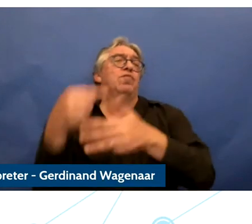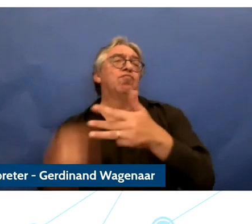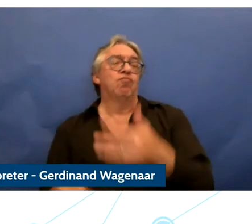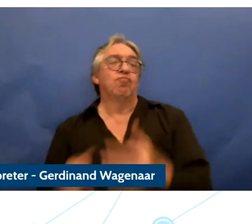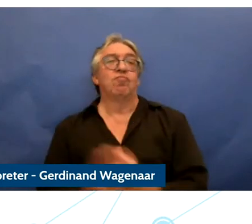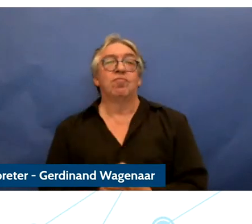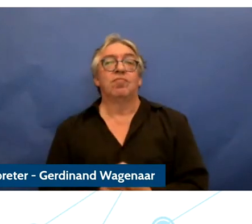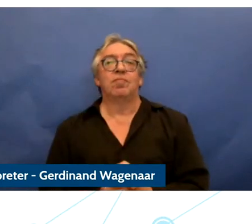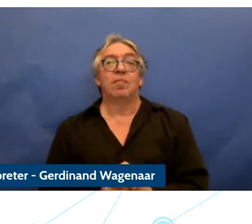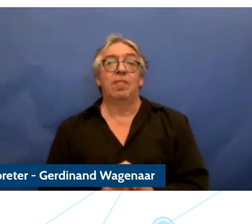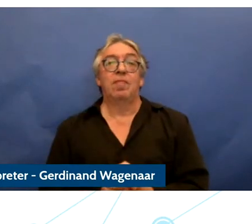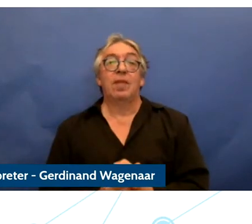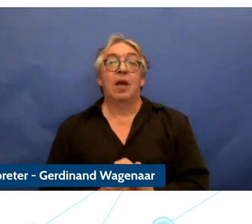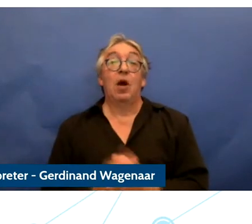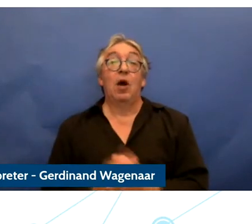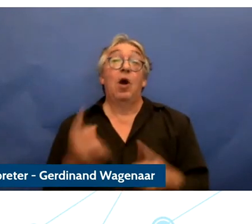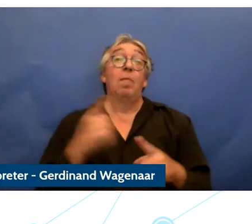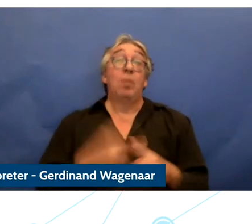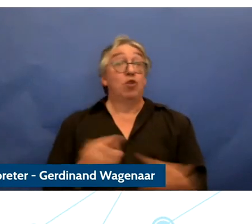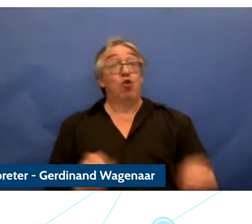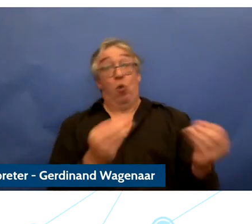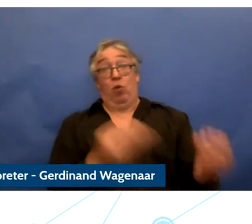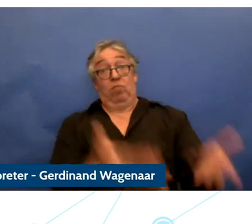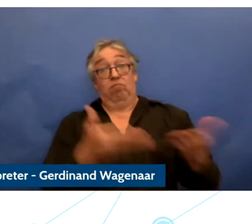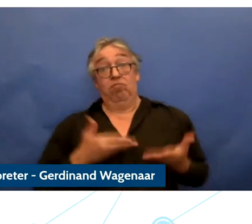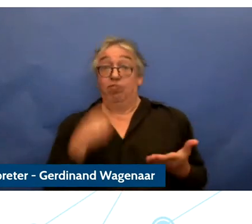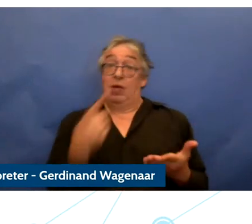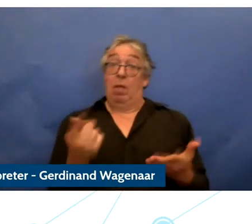Increasingly showcase summings for young people solutions and many respondents